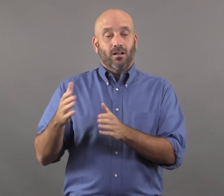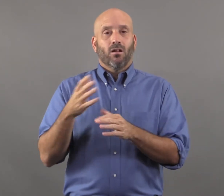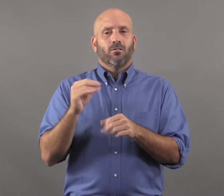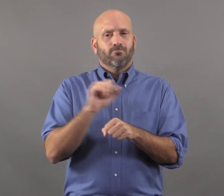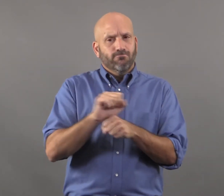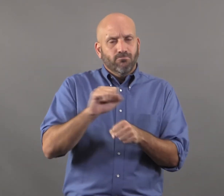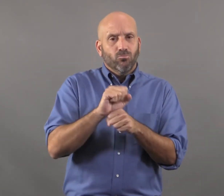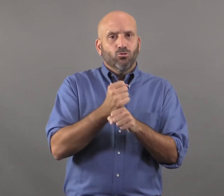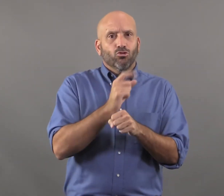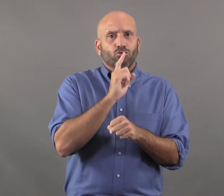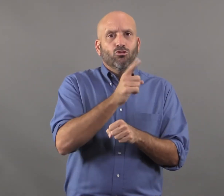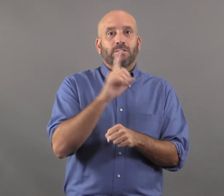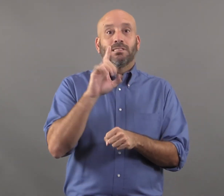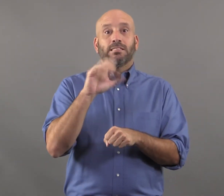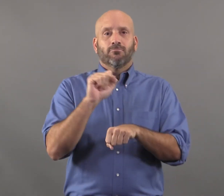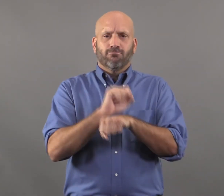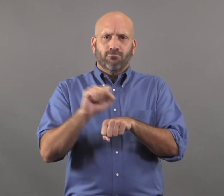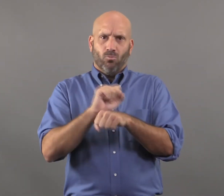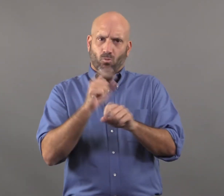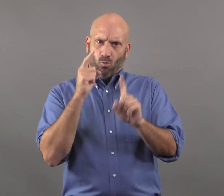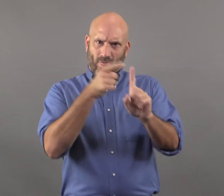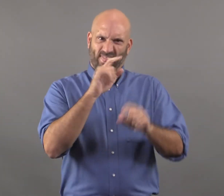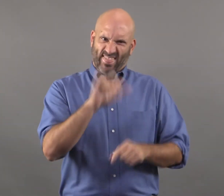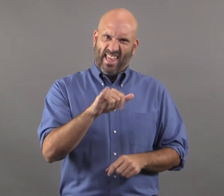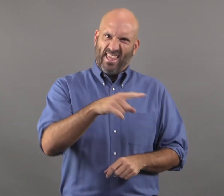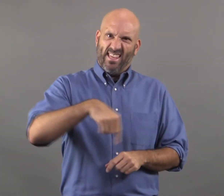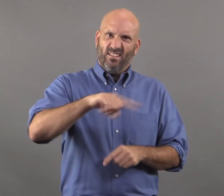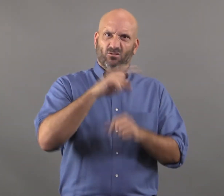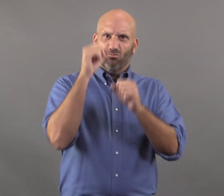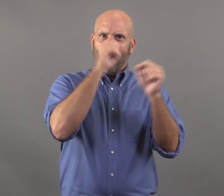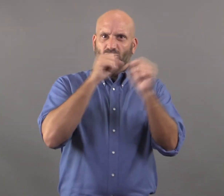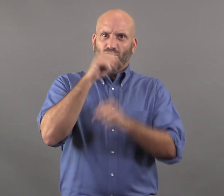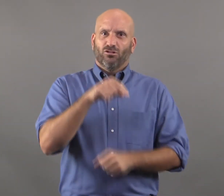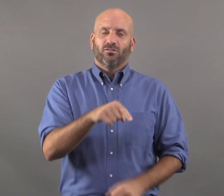and work in ensuring that DCS works towards those strategic plans.